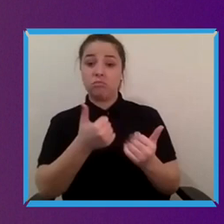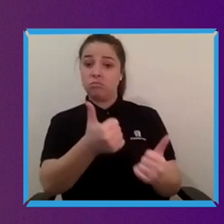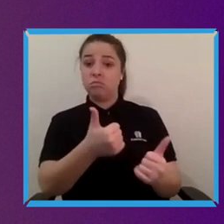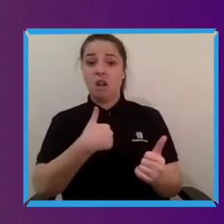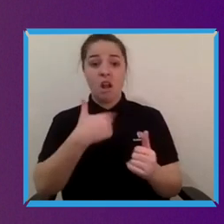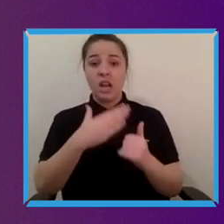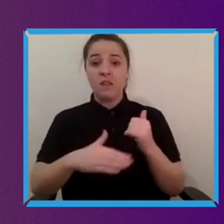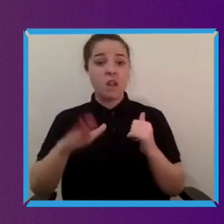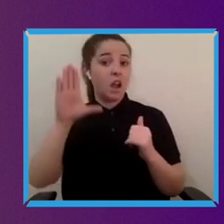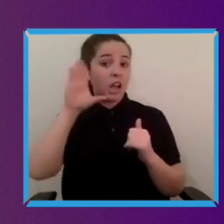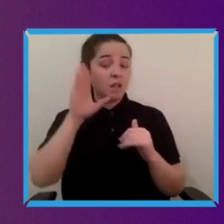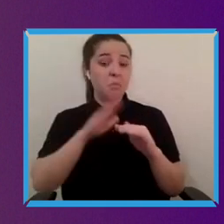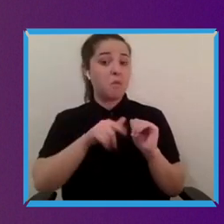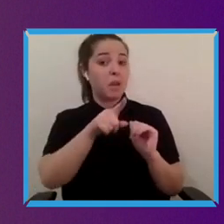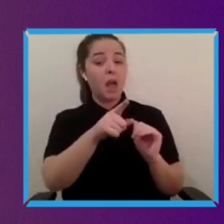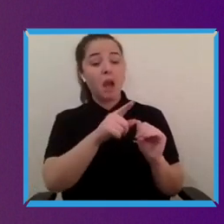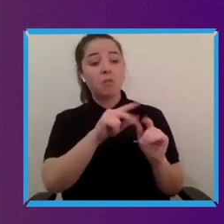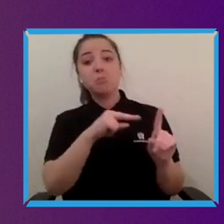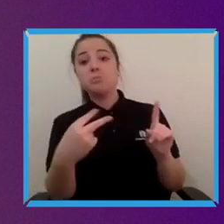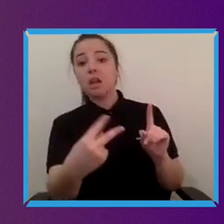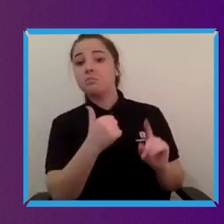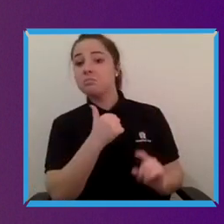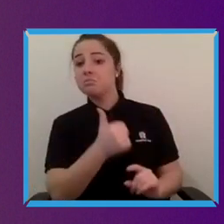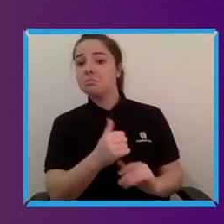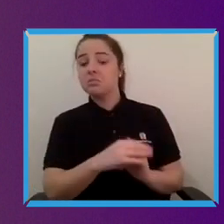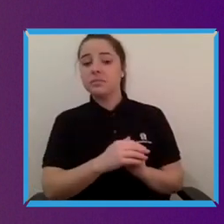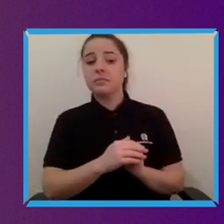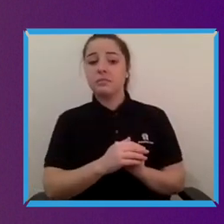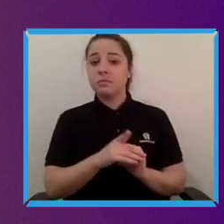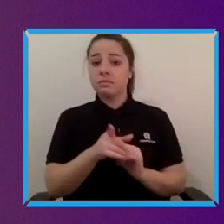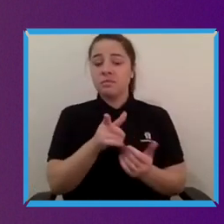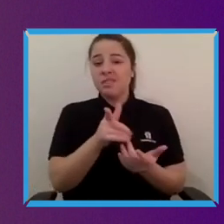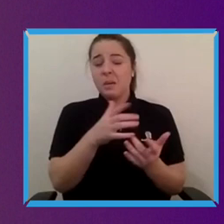and yeah that that kind of it's a rights issue really isn't it about